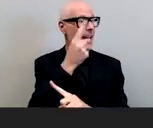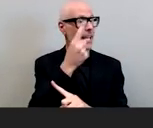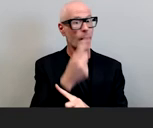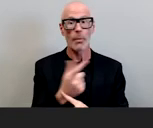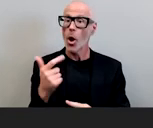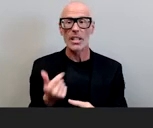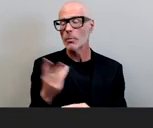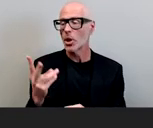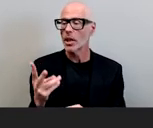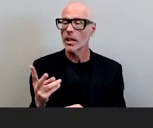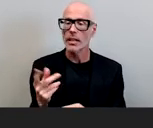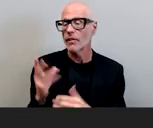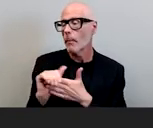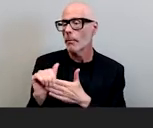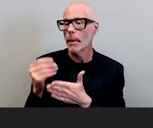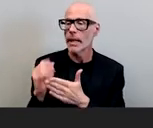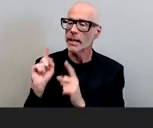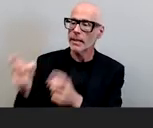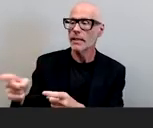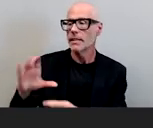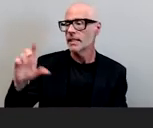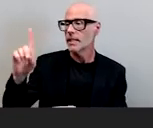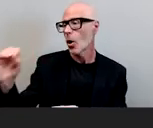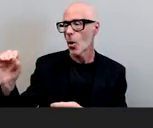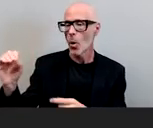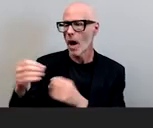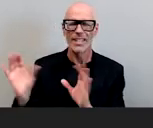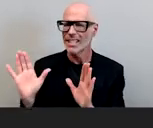dollars in the chief diversity office's budget look put some more money in the chief diversity